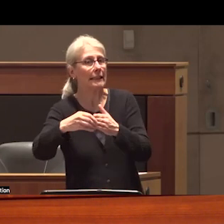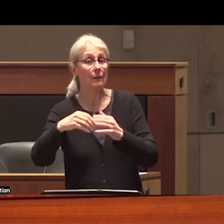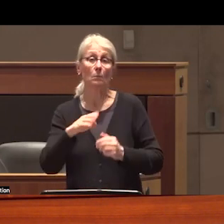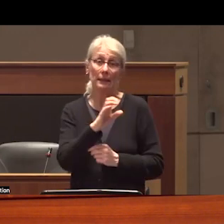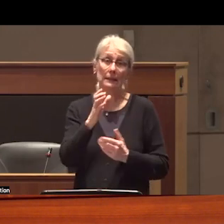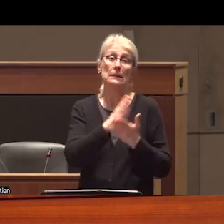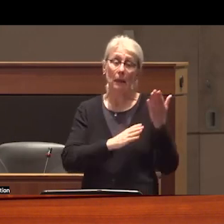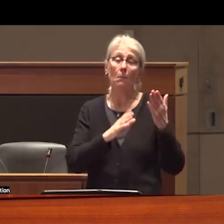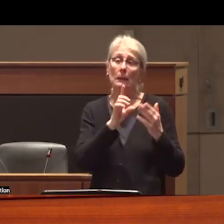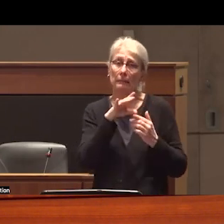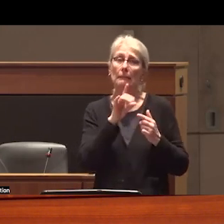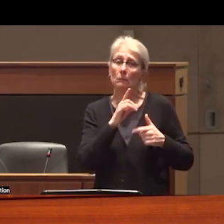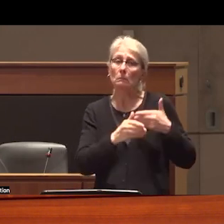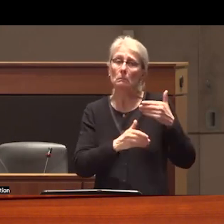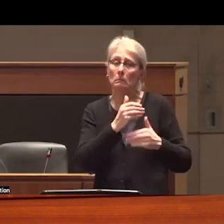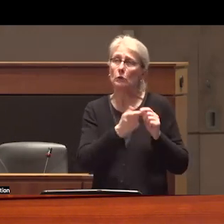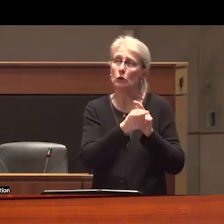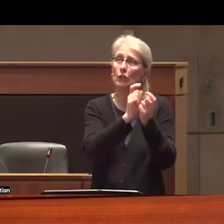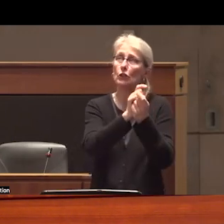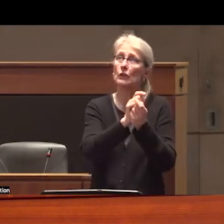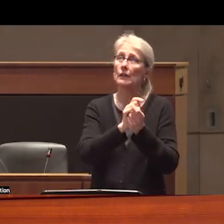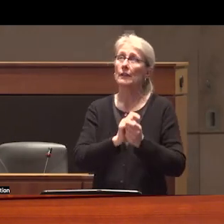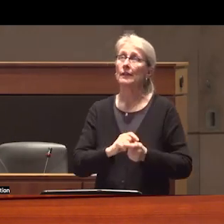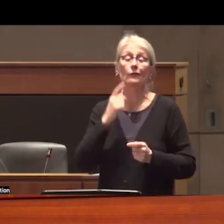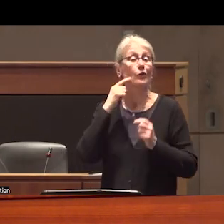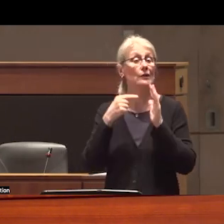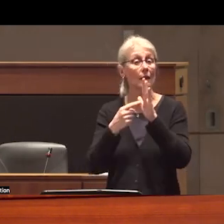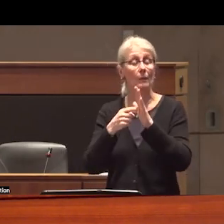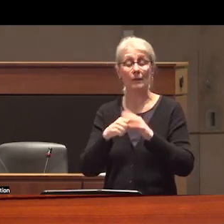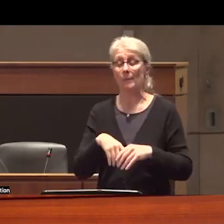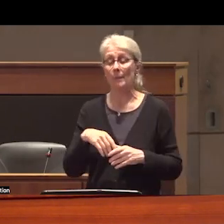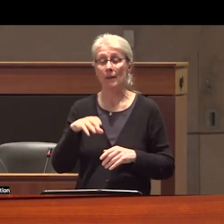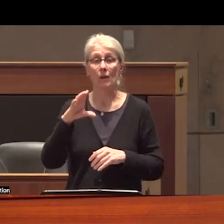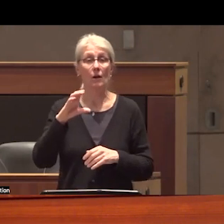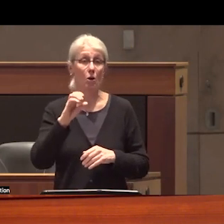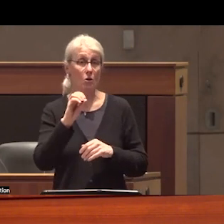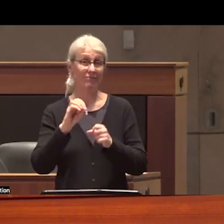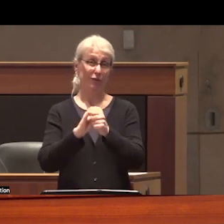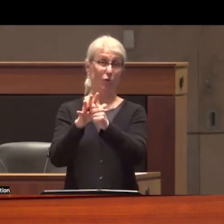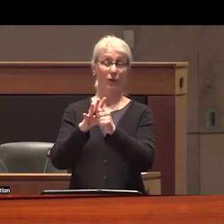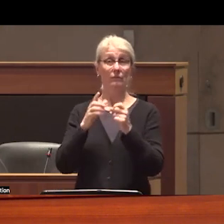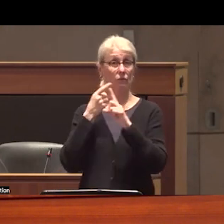incremental reforms namely at the onset of the Corona virus pandemic the federal government did